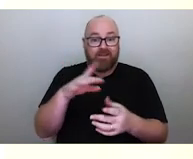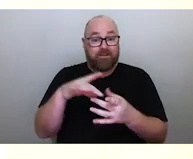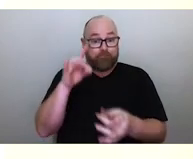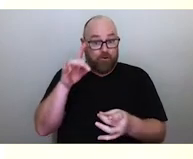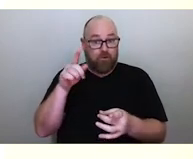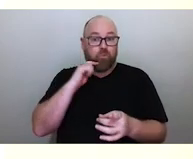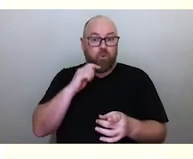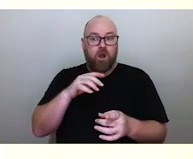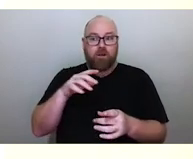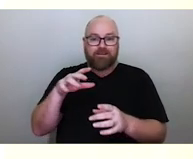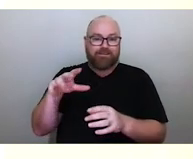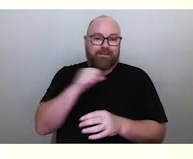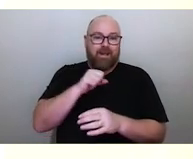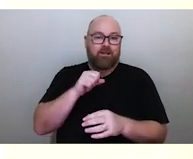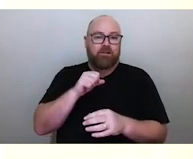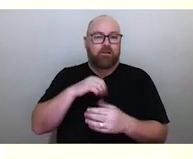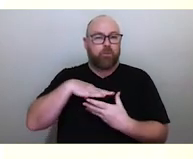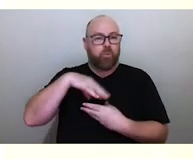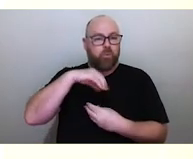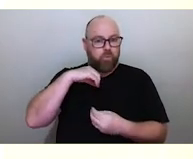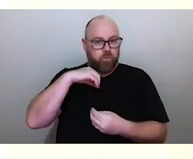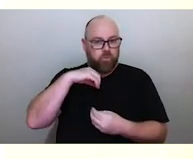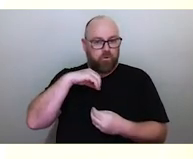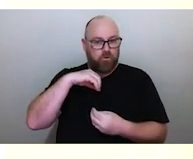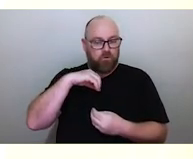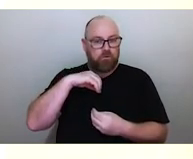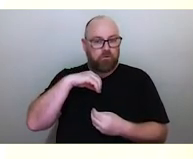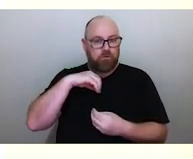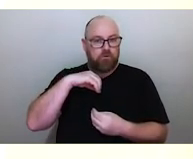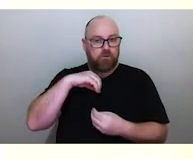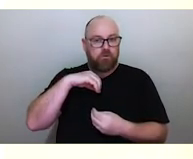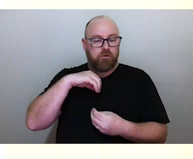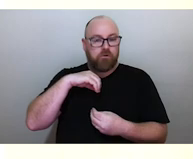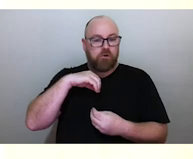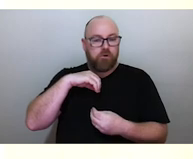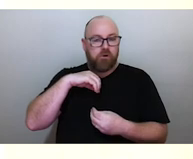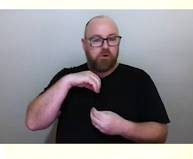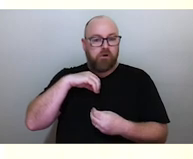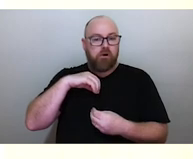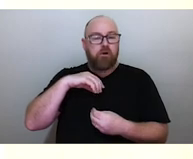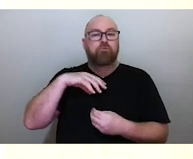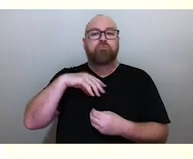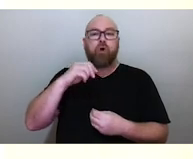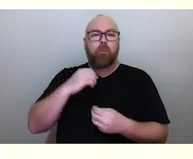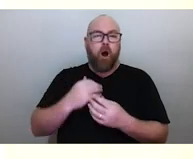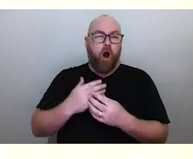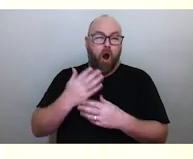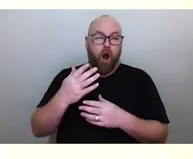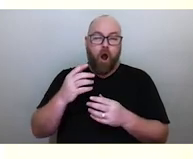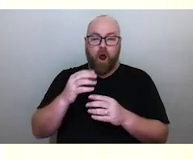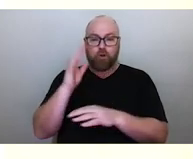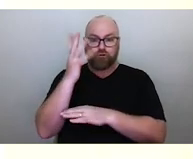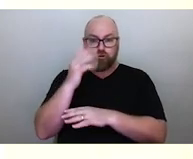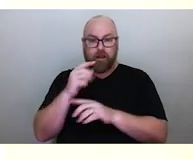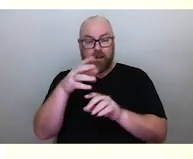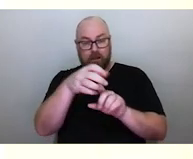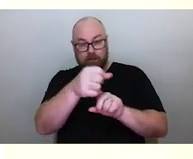person's soul, their spirit to the top of the tallest palm tree and shoots across the sky like a rocket to beg